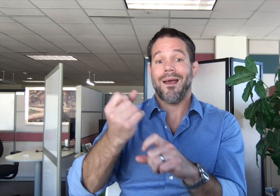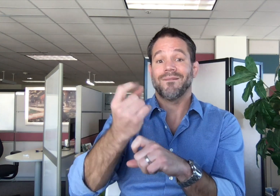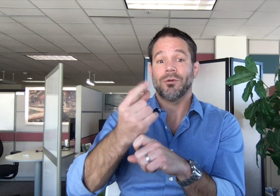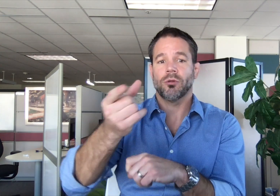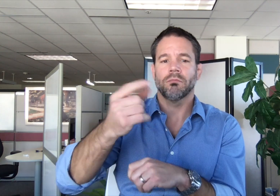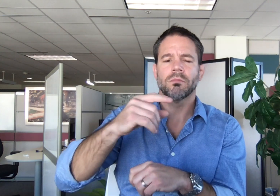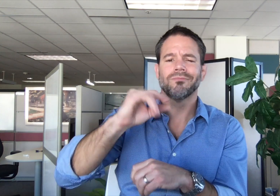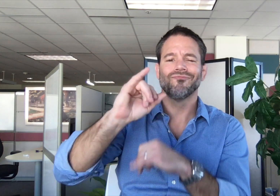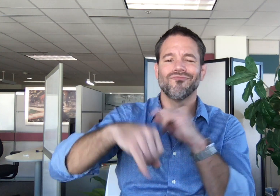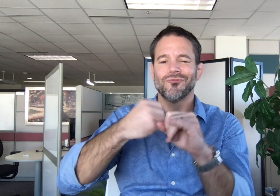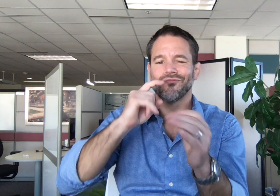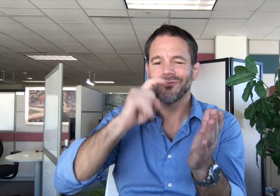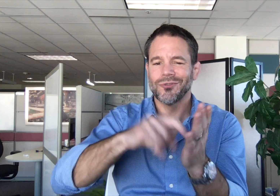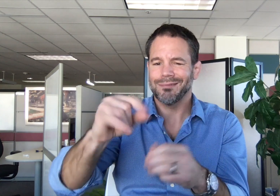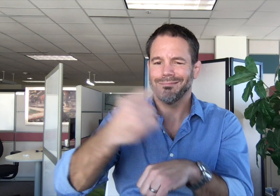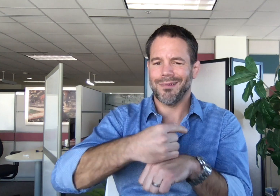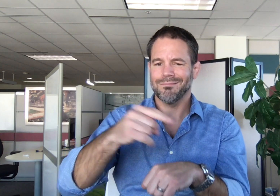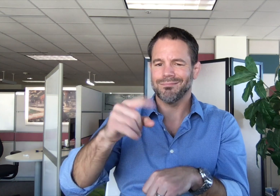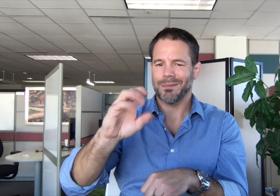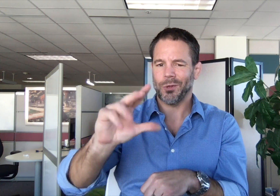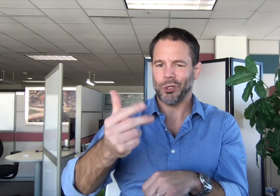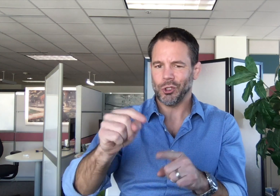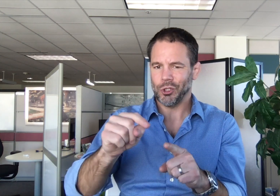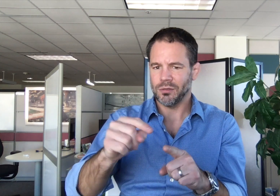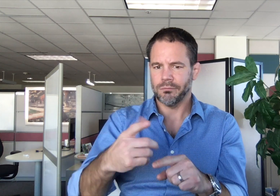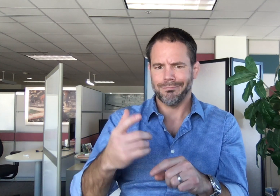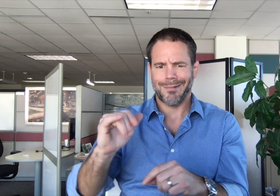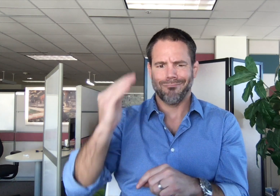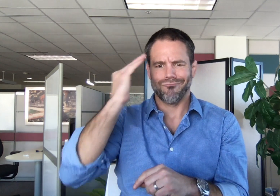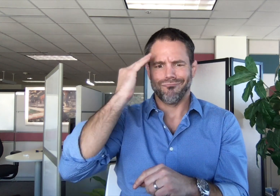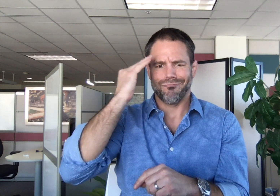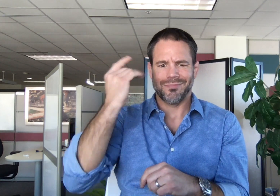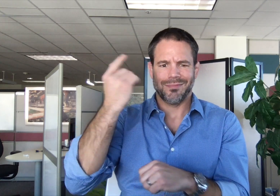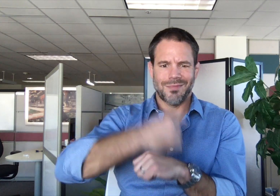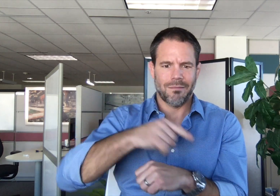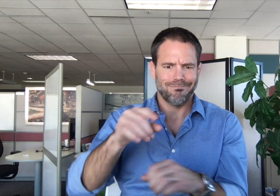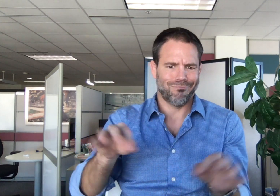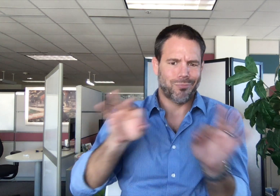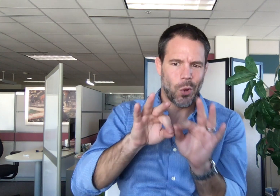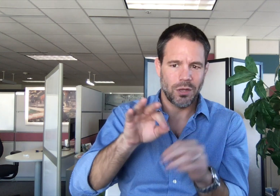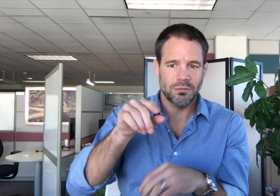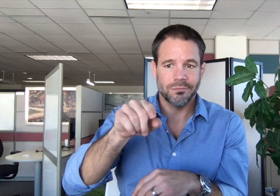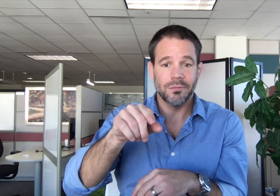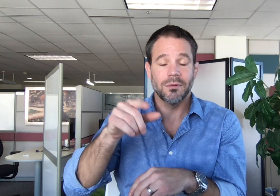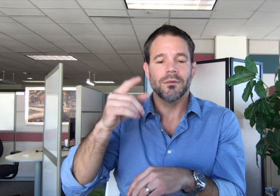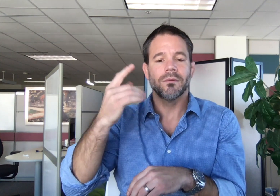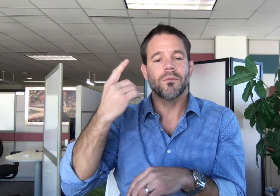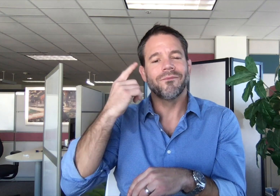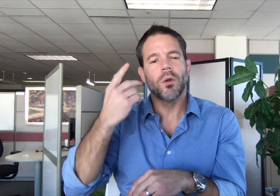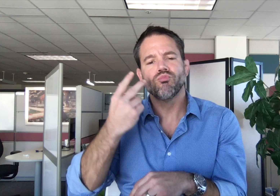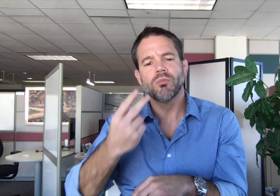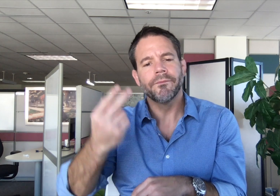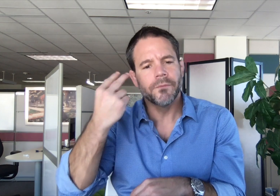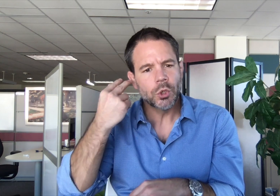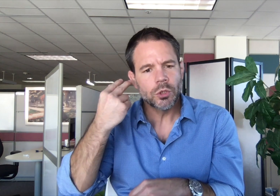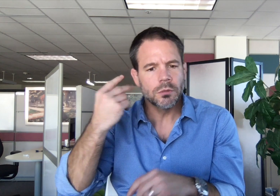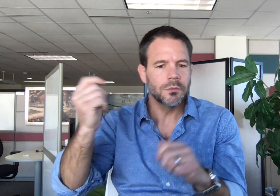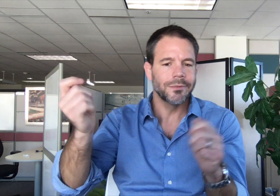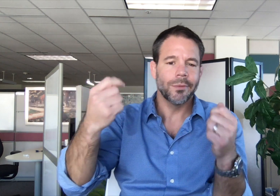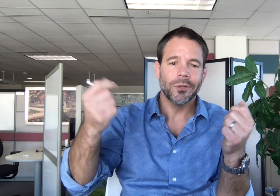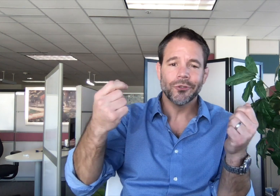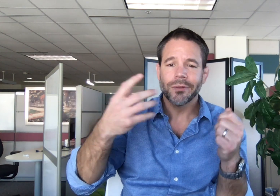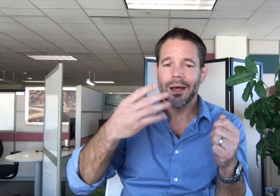and the annual international observation is a day for reflection, celebration and ensuring